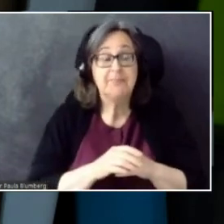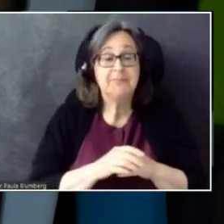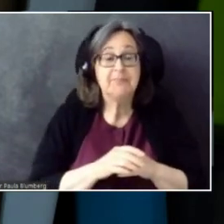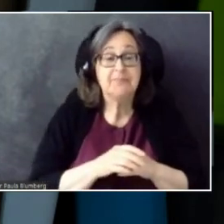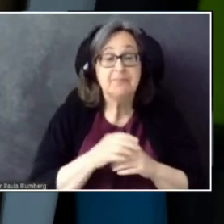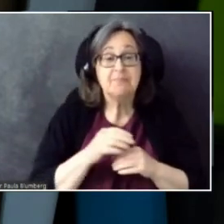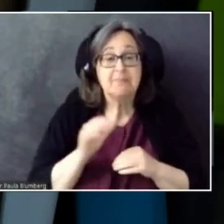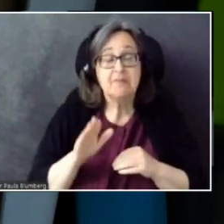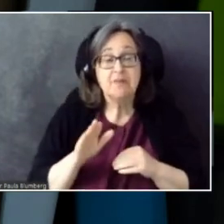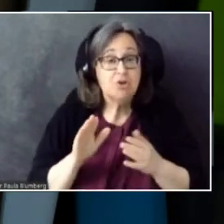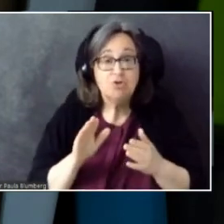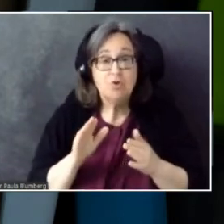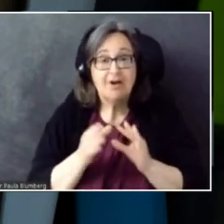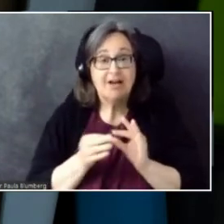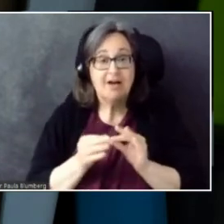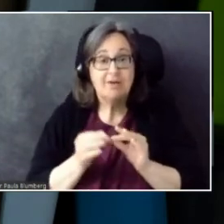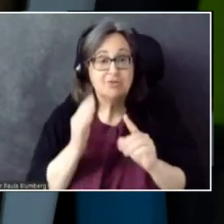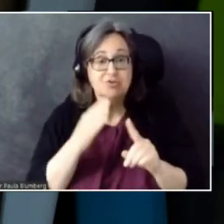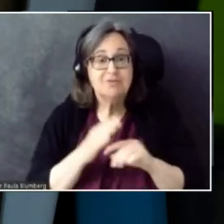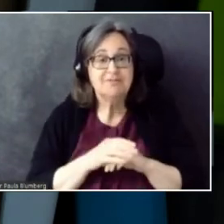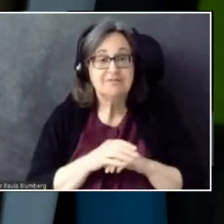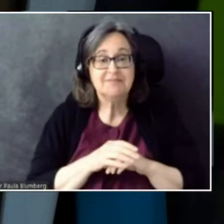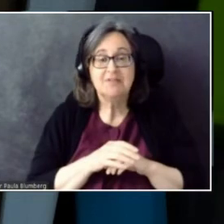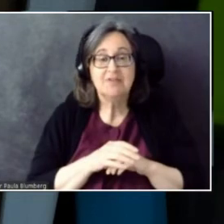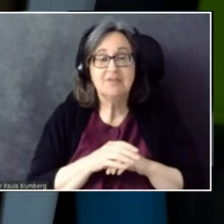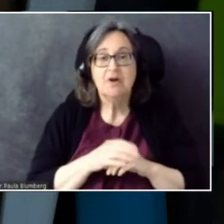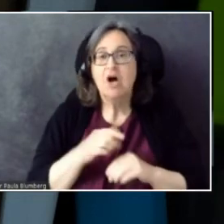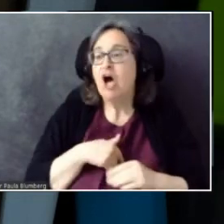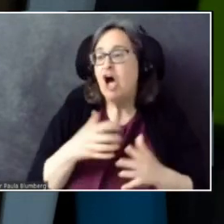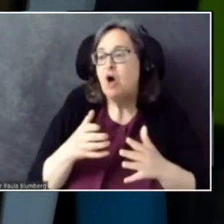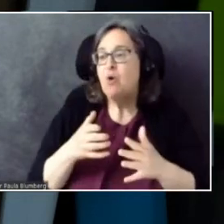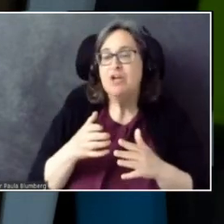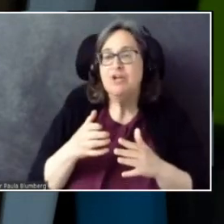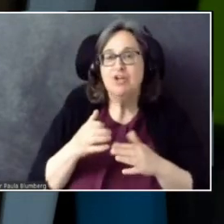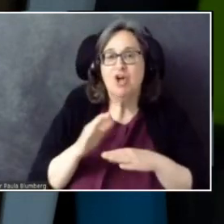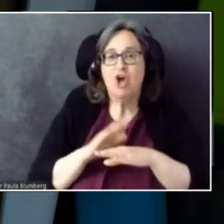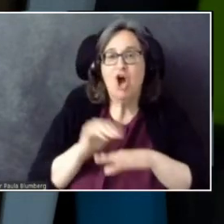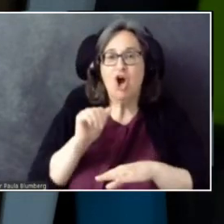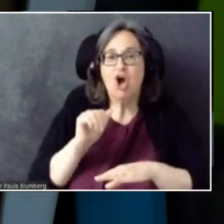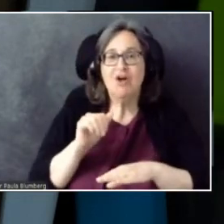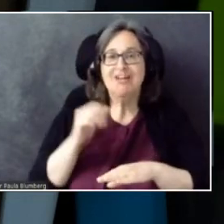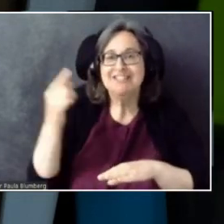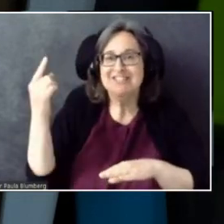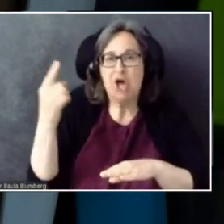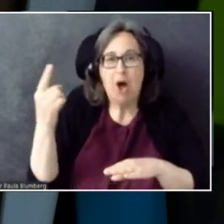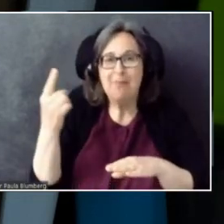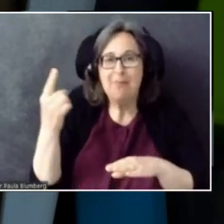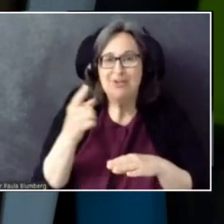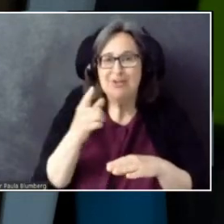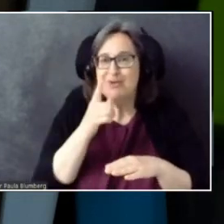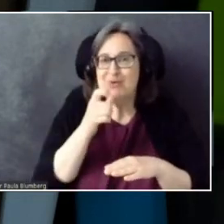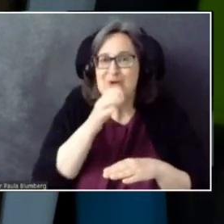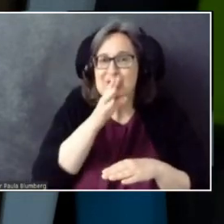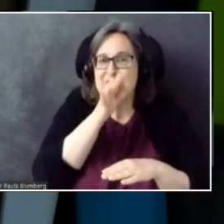I'm not seeing... Oh, I would love to call on someone who is speaking one of our eight languages.